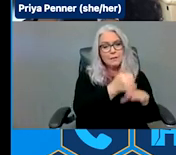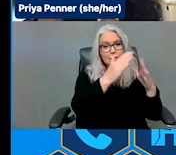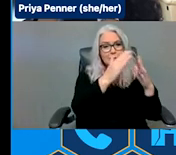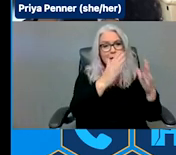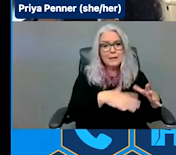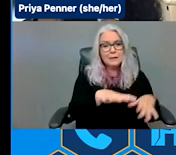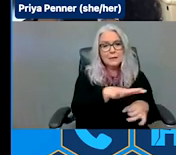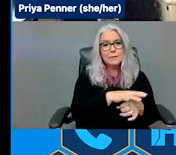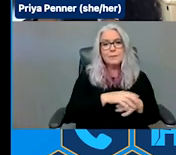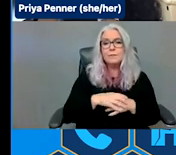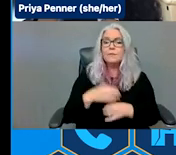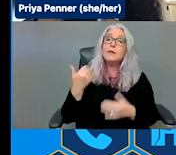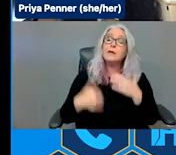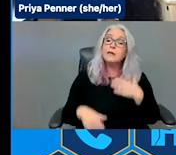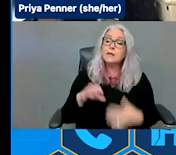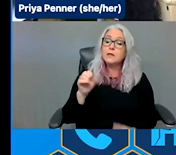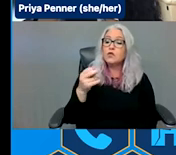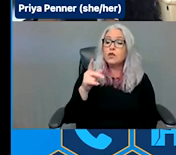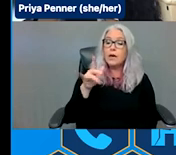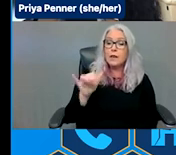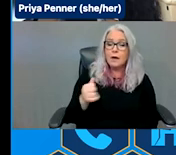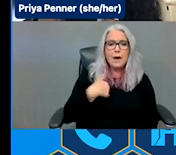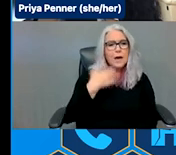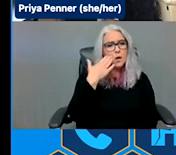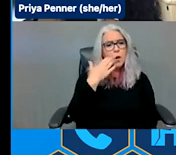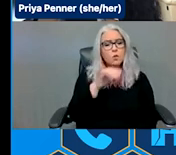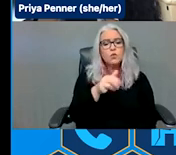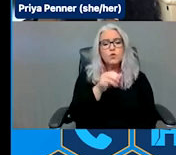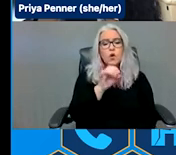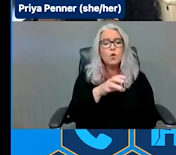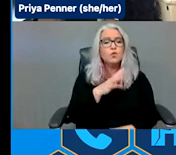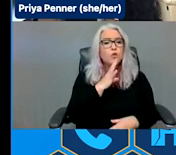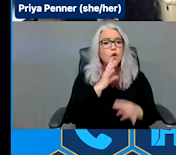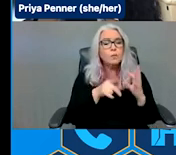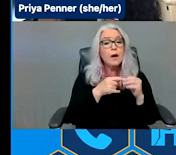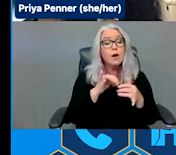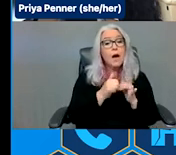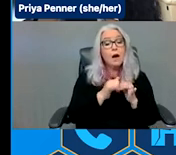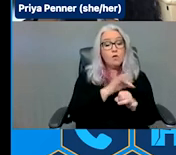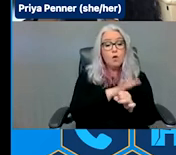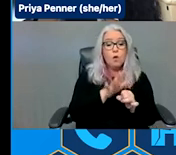Shaylin: This is Shaylin. I know Joe spoke about how COVID became so widespread in our